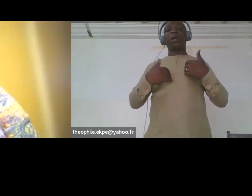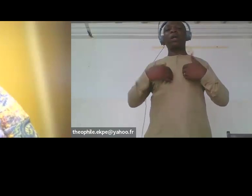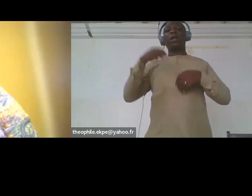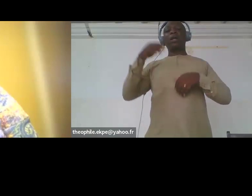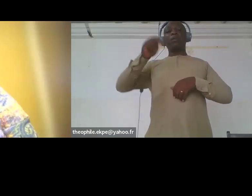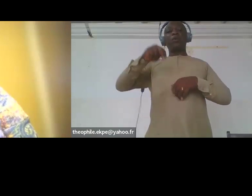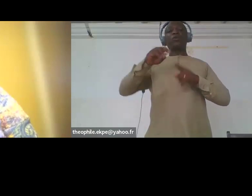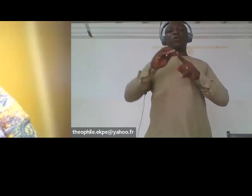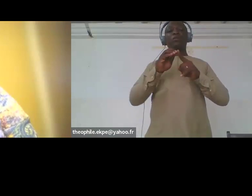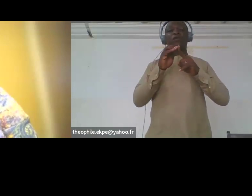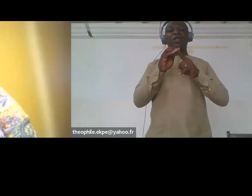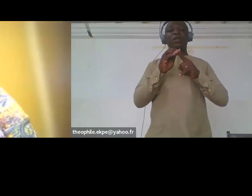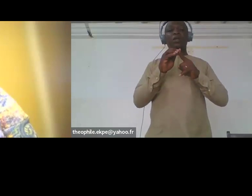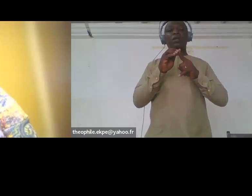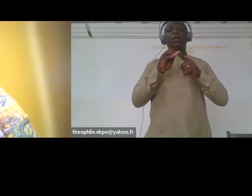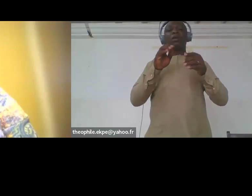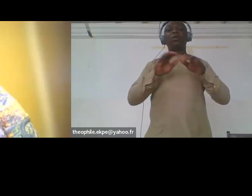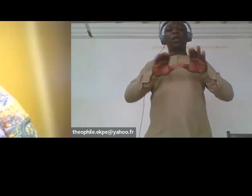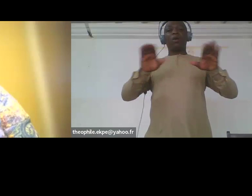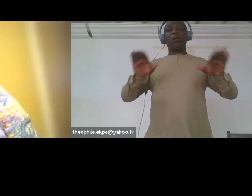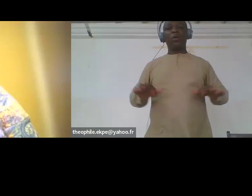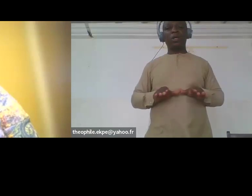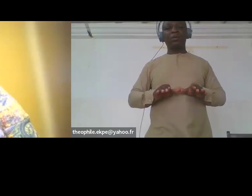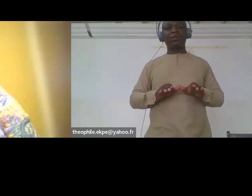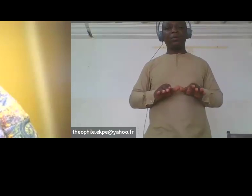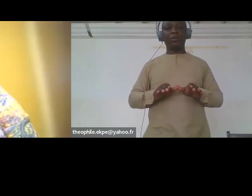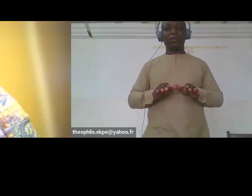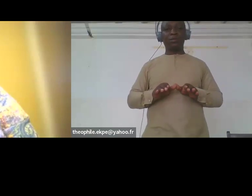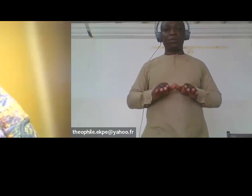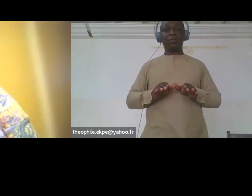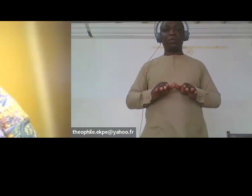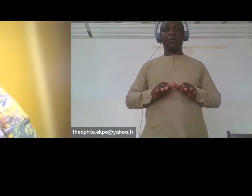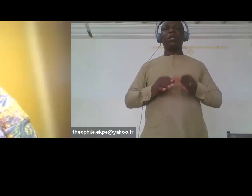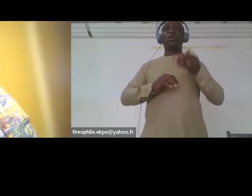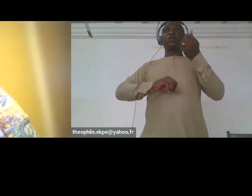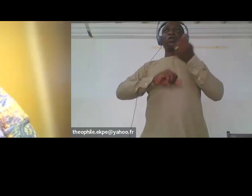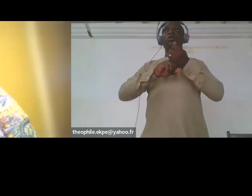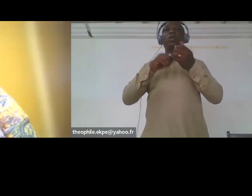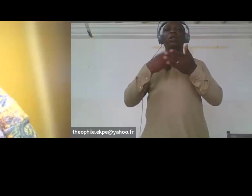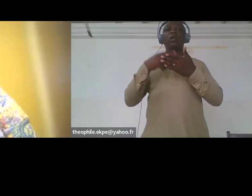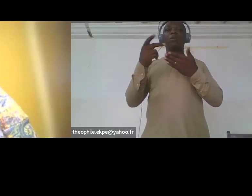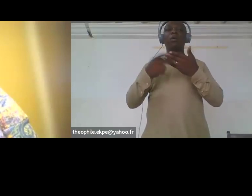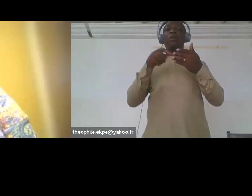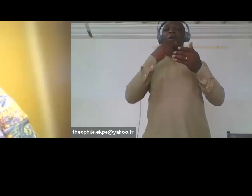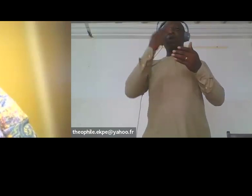communities specific needs, support programs that recognize the specific needs of